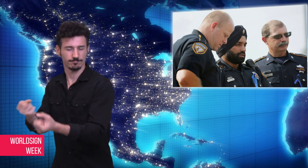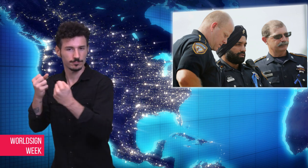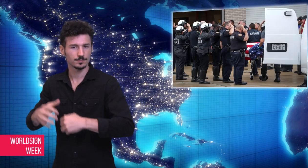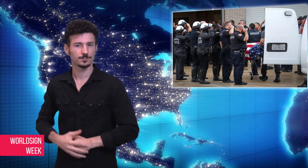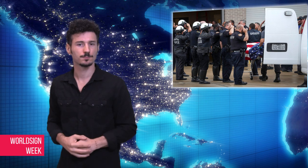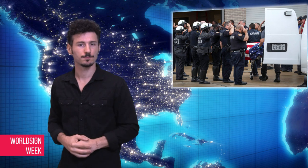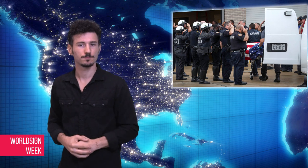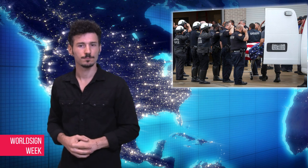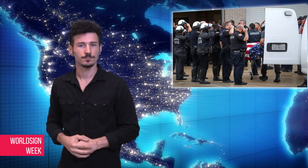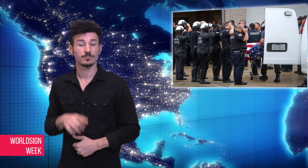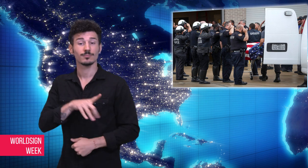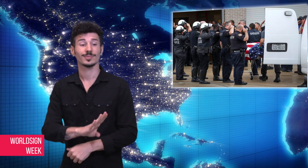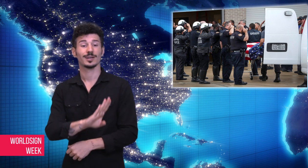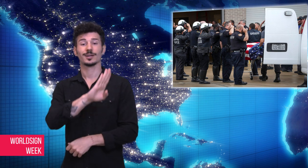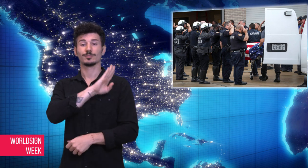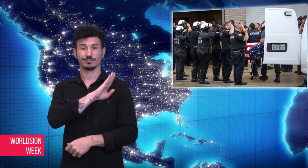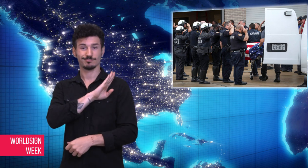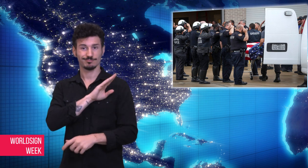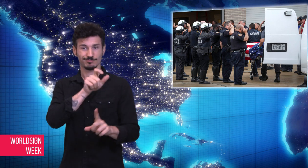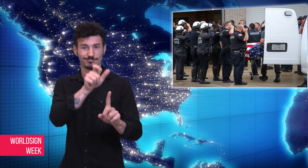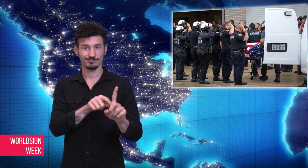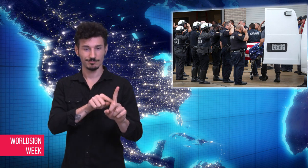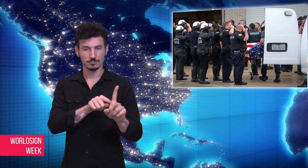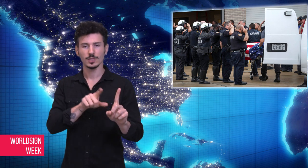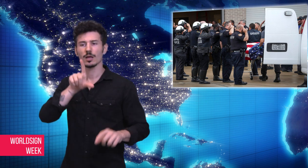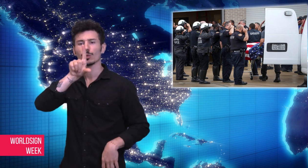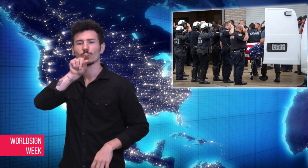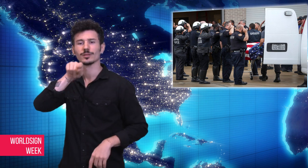assistance to hurricane survivors.